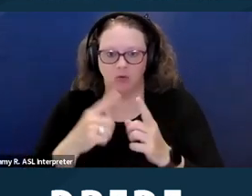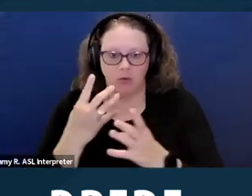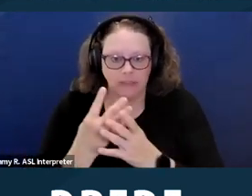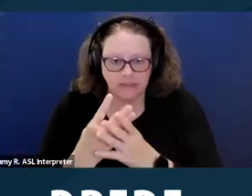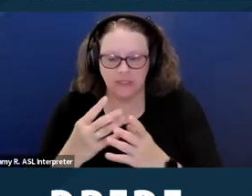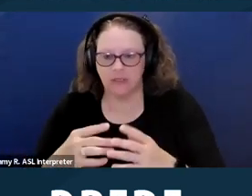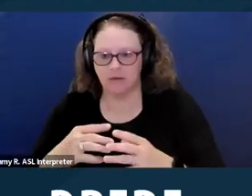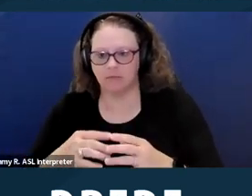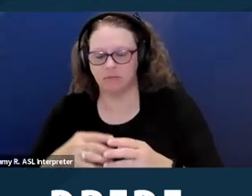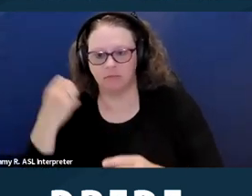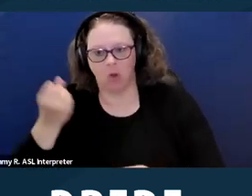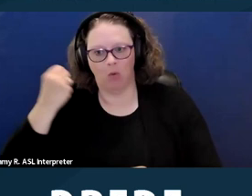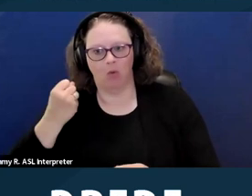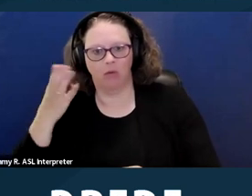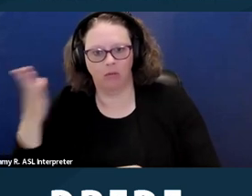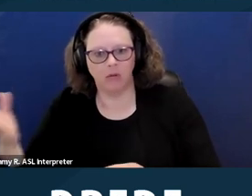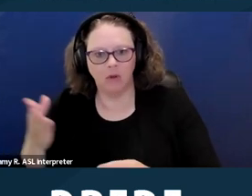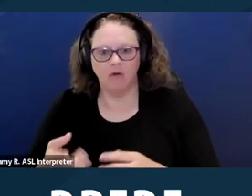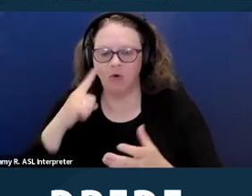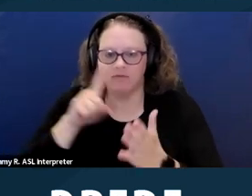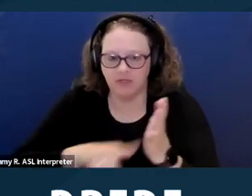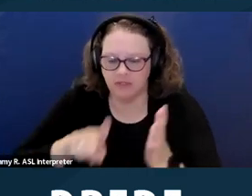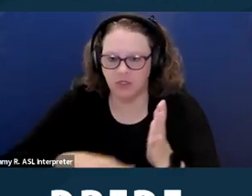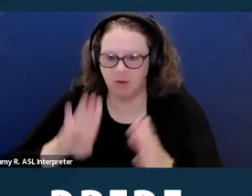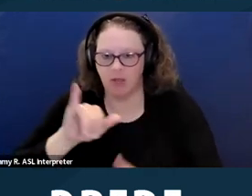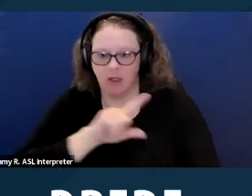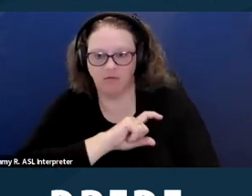or for just infractions of the law. Next slide please.